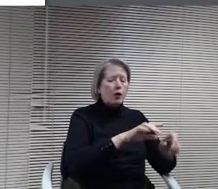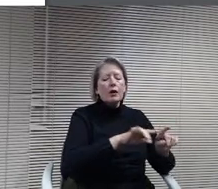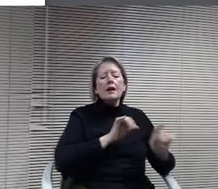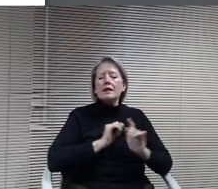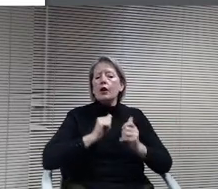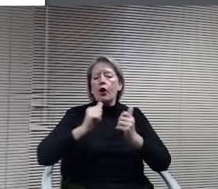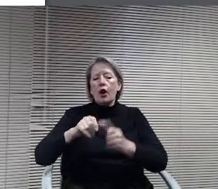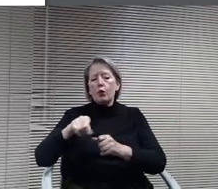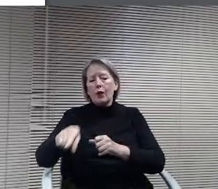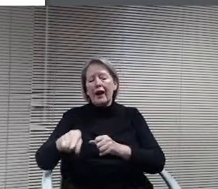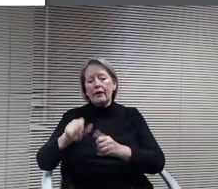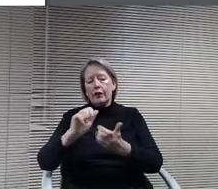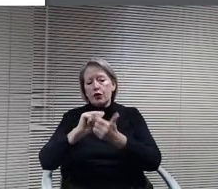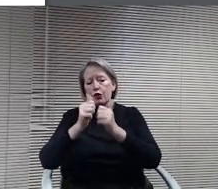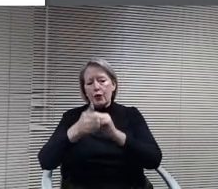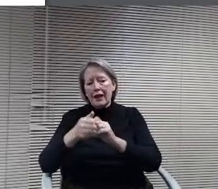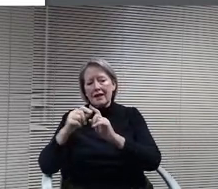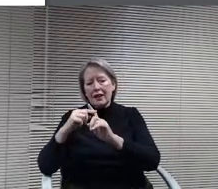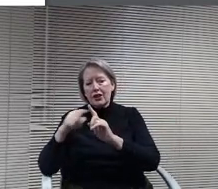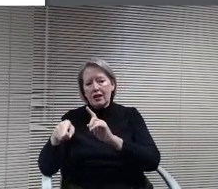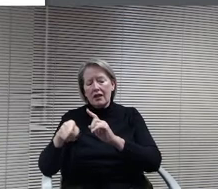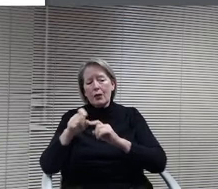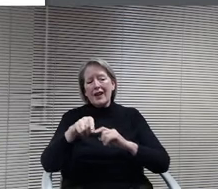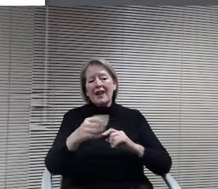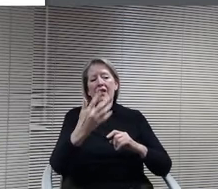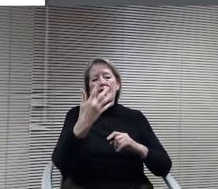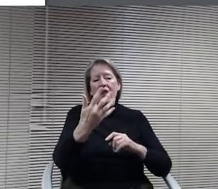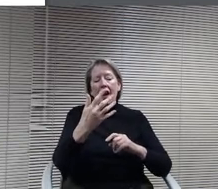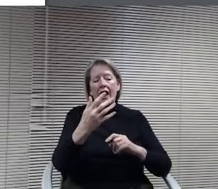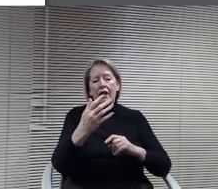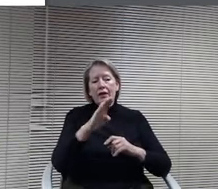and we actually have to employ 5 buses in the morning for about